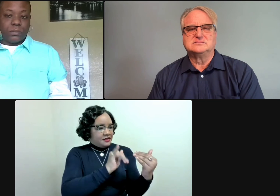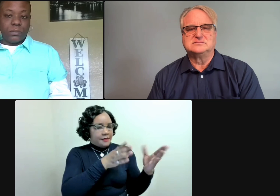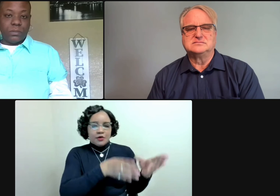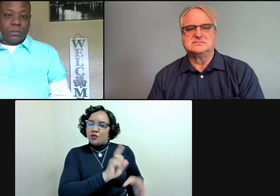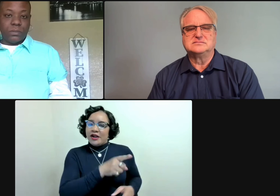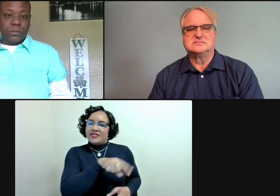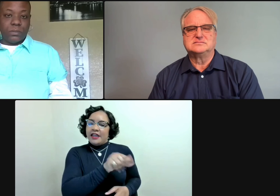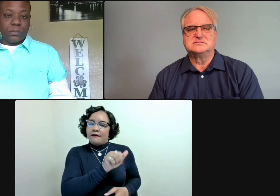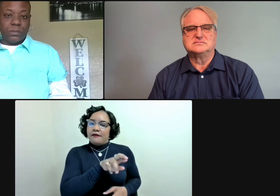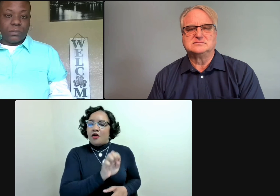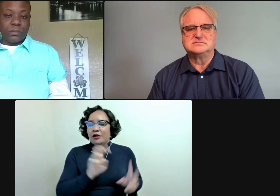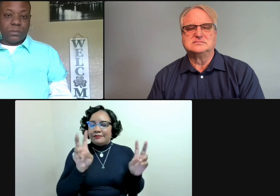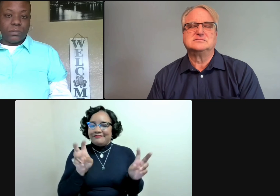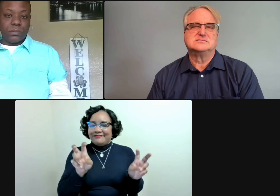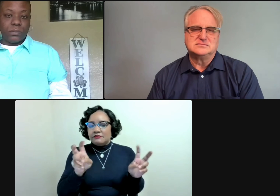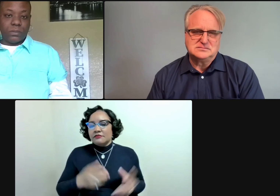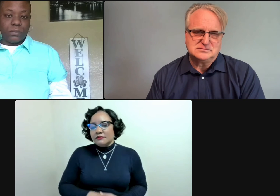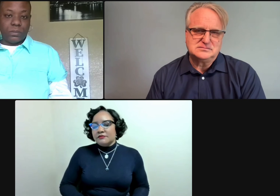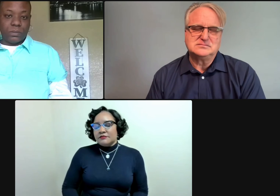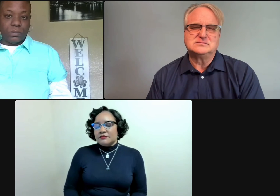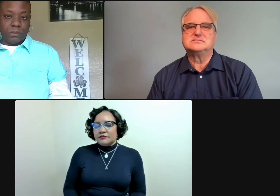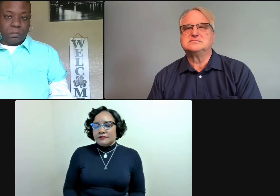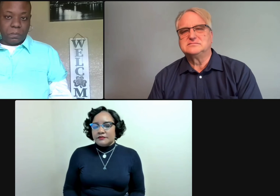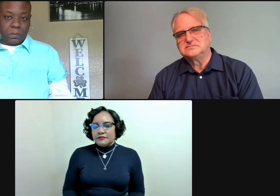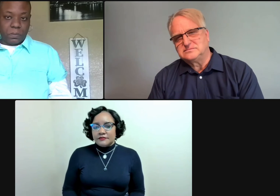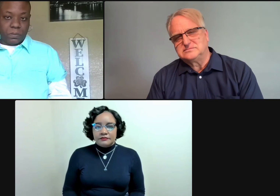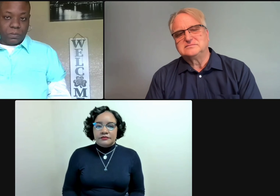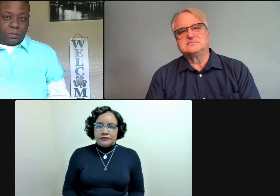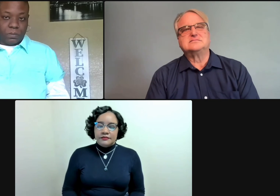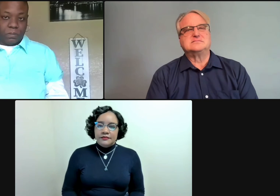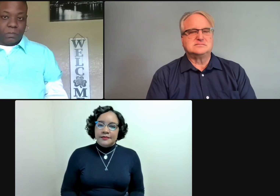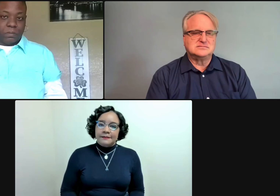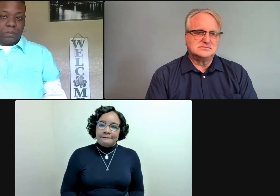We can meet that person where they are, so to speak. Mhm.